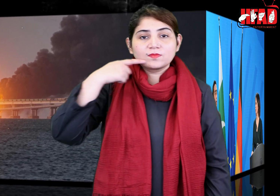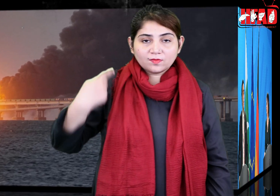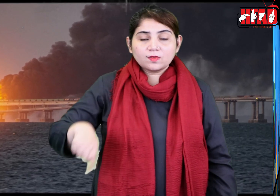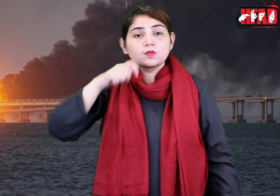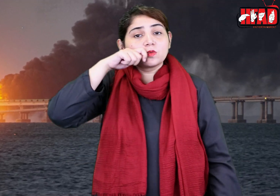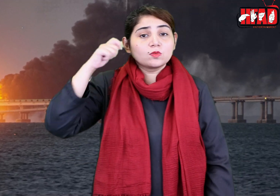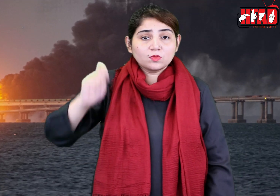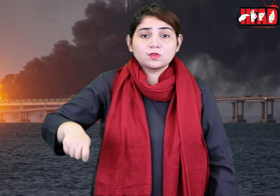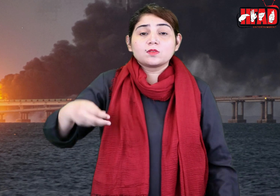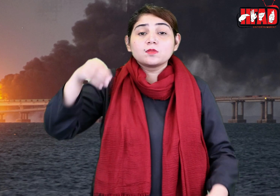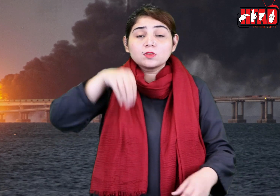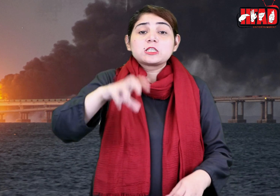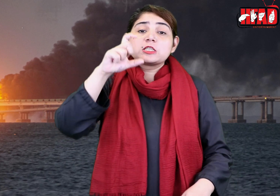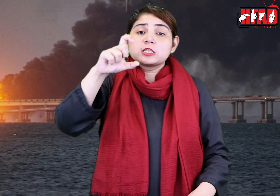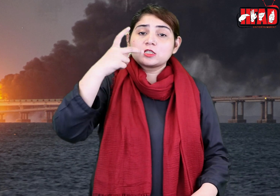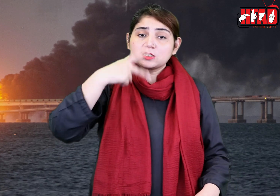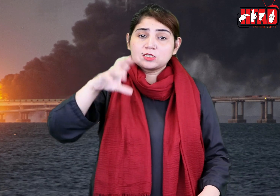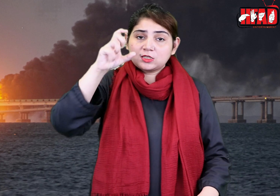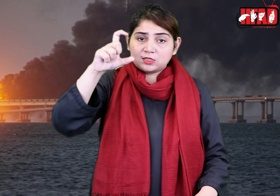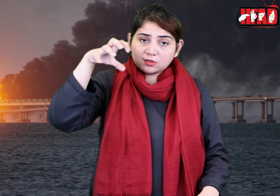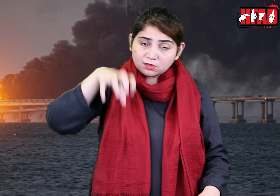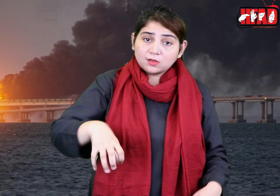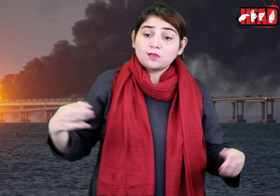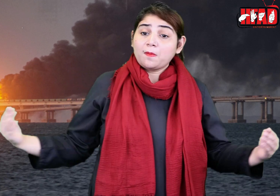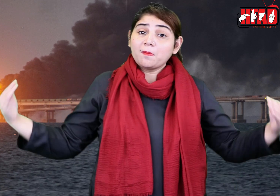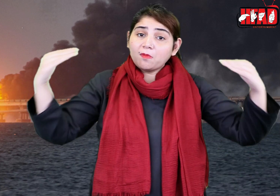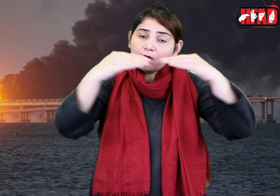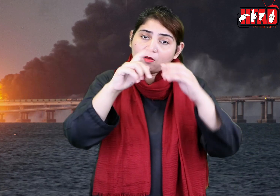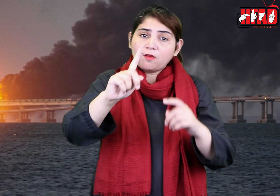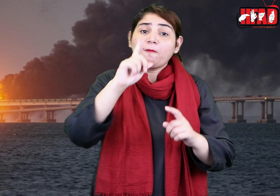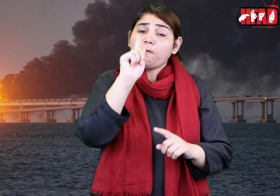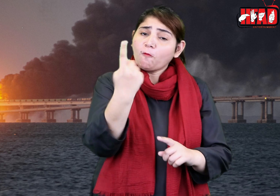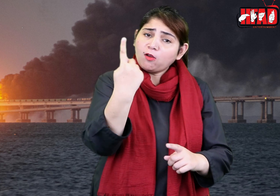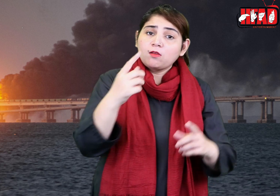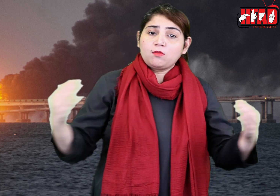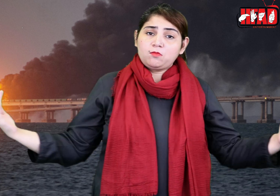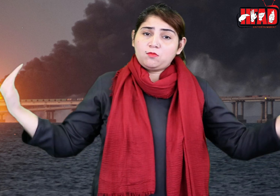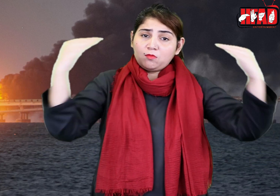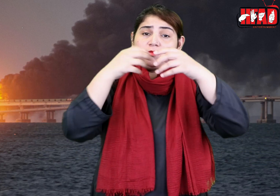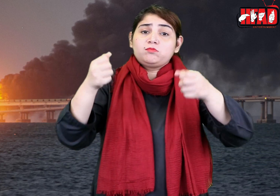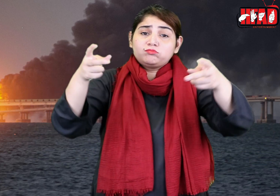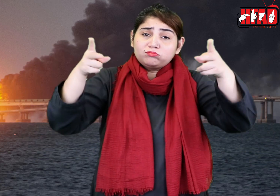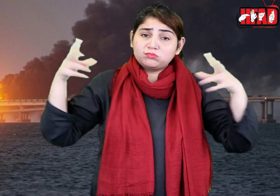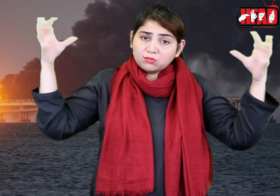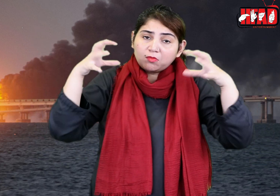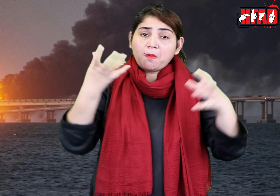The only bridge connecting Russia and Crimea was destroyed by a truck bomb.